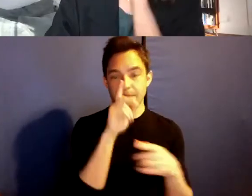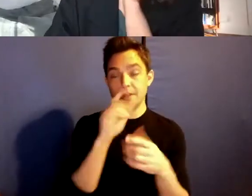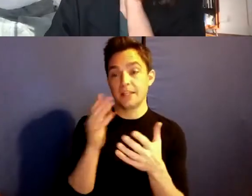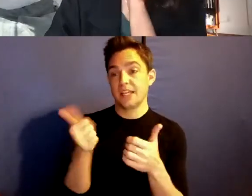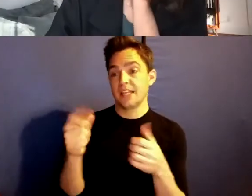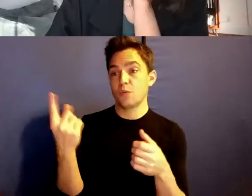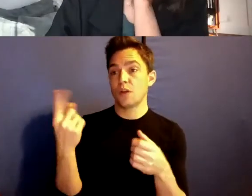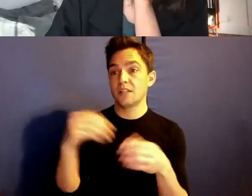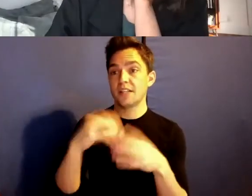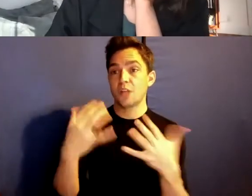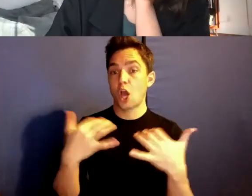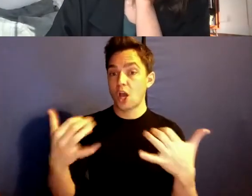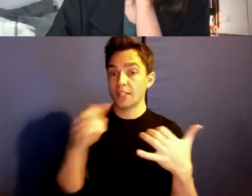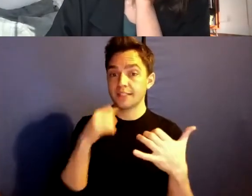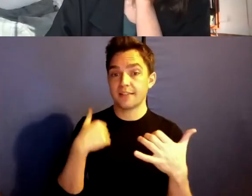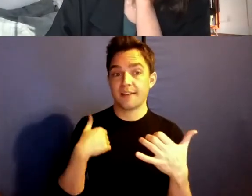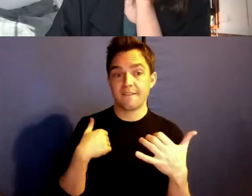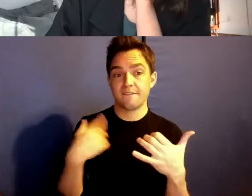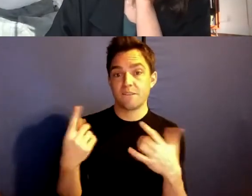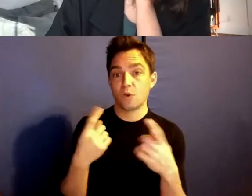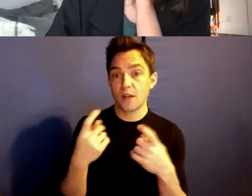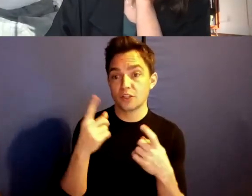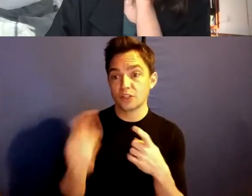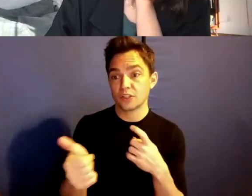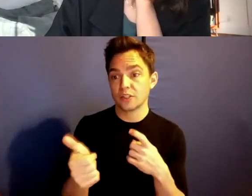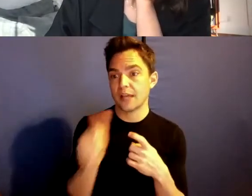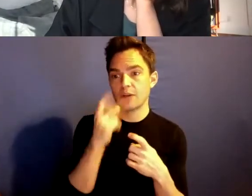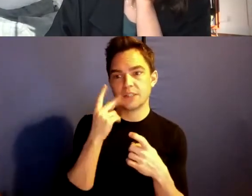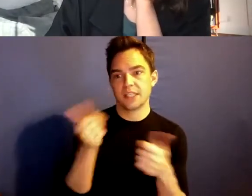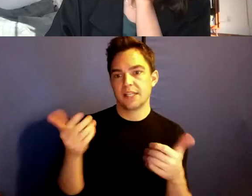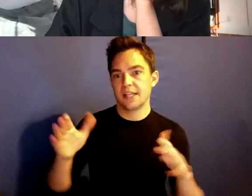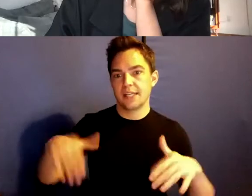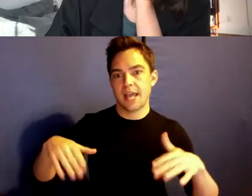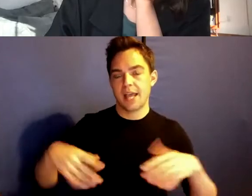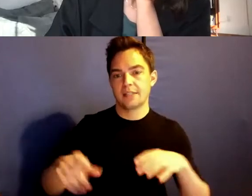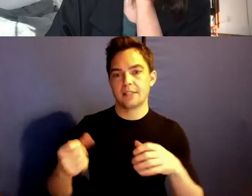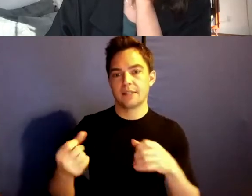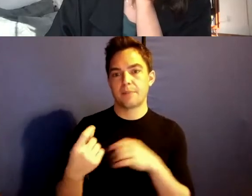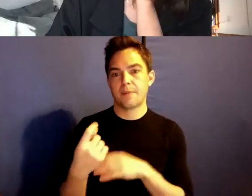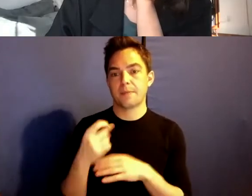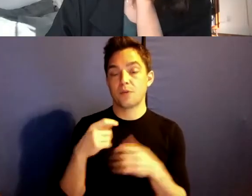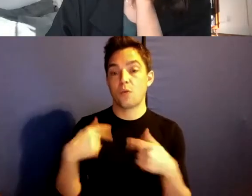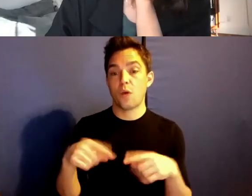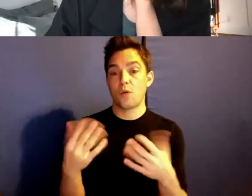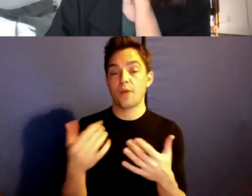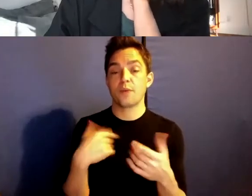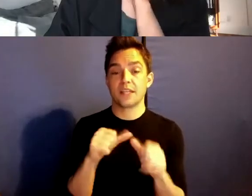I don't see anything yet. So while we wait we could just sort of continue